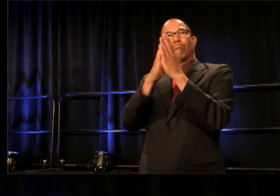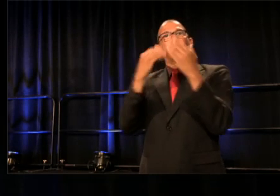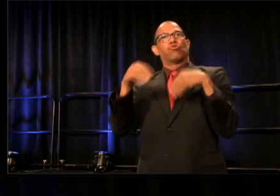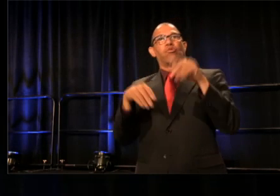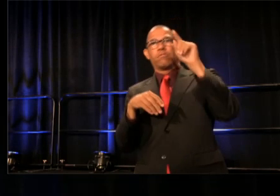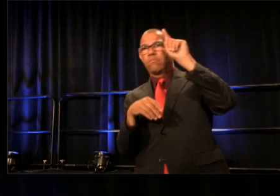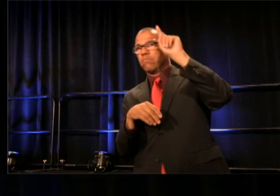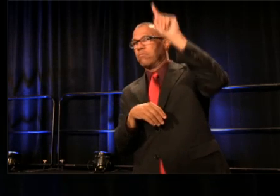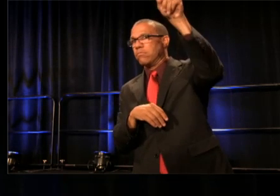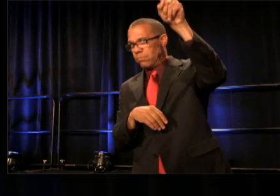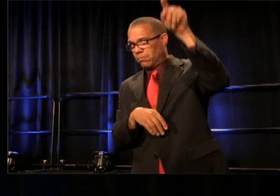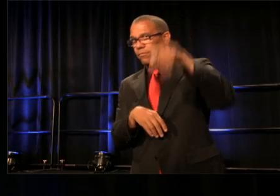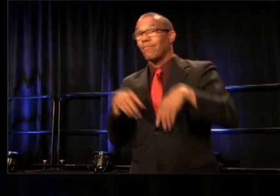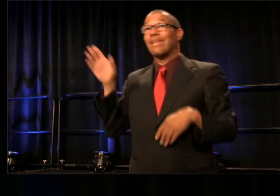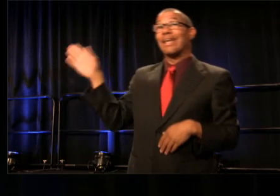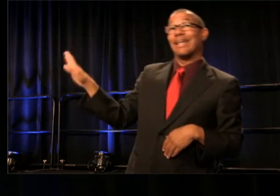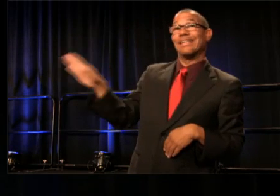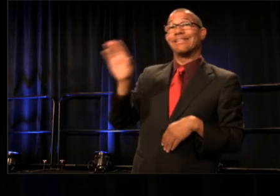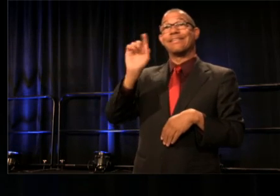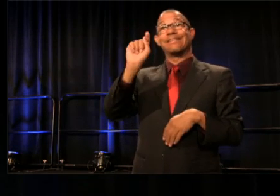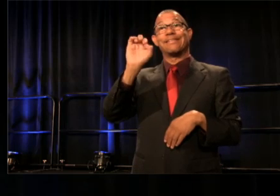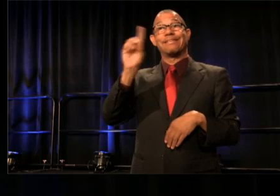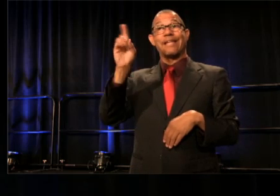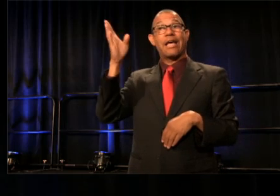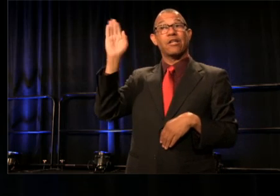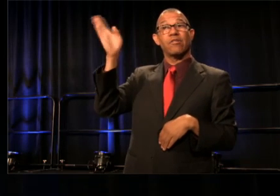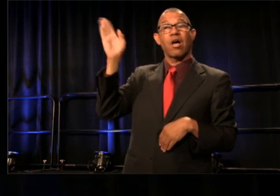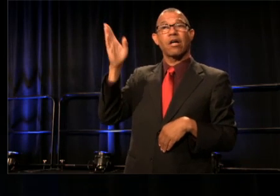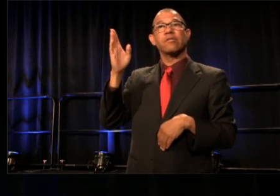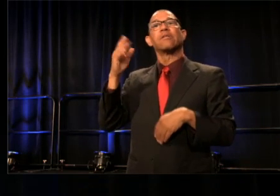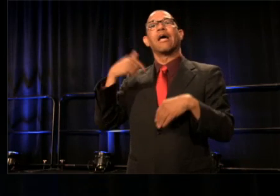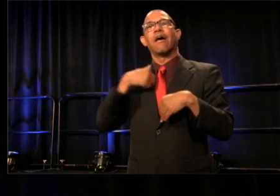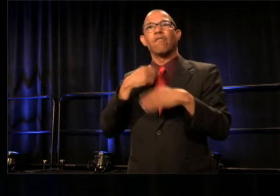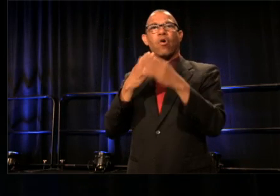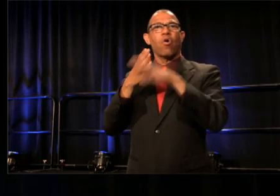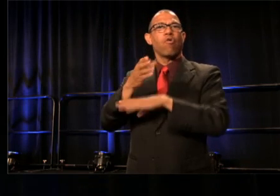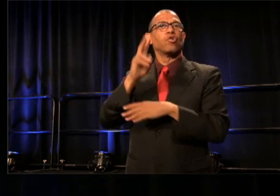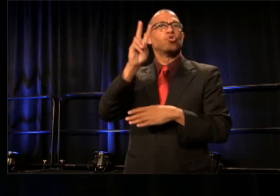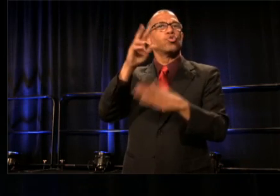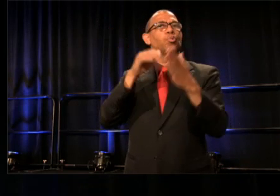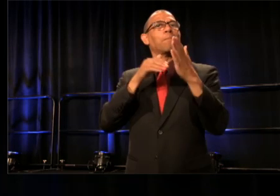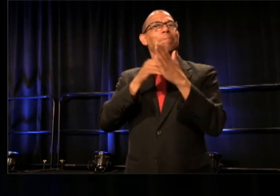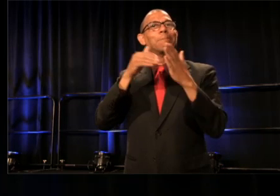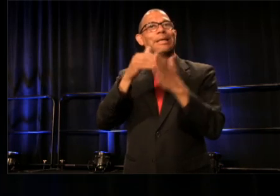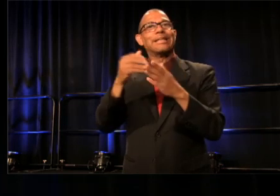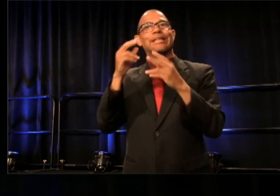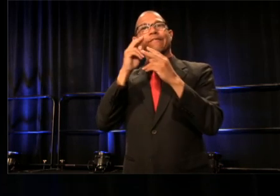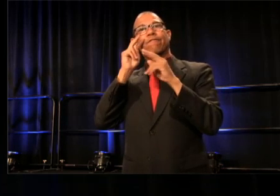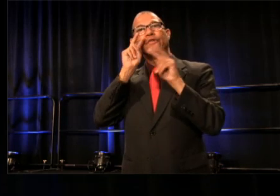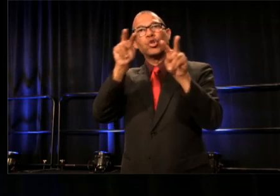His Ted Talks have received cumulative views of over two million to date, so please join me in welcoming